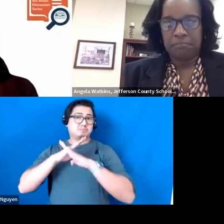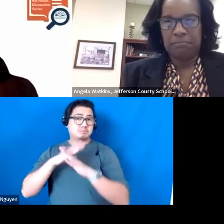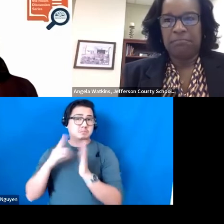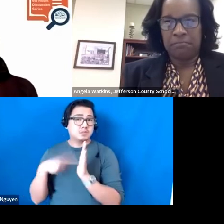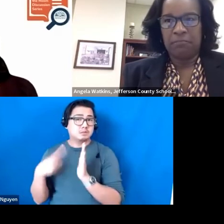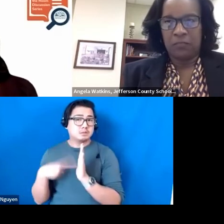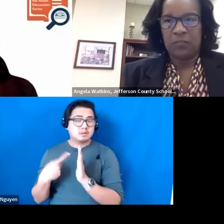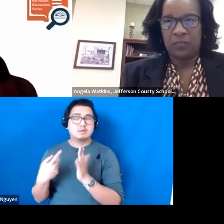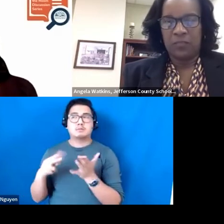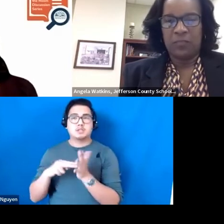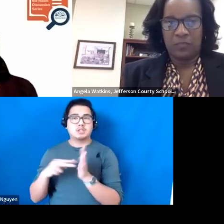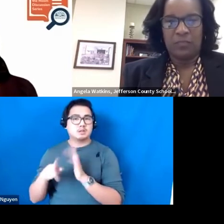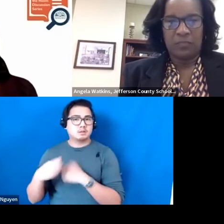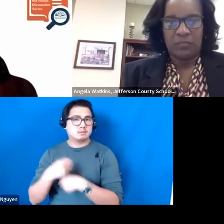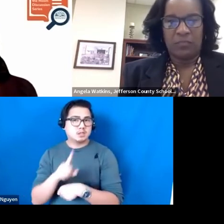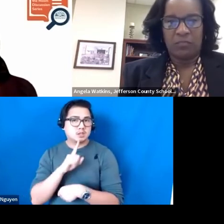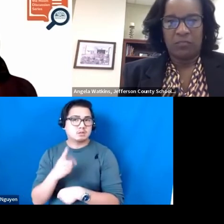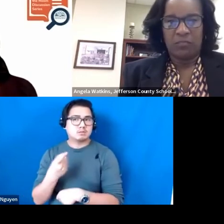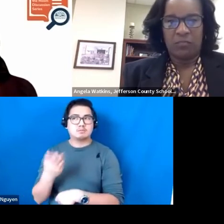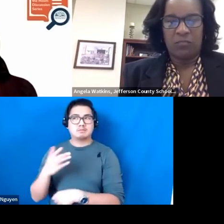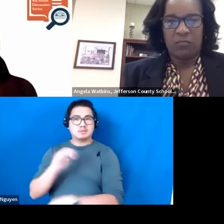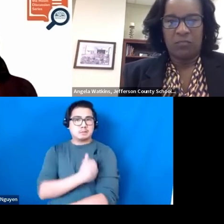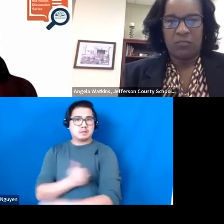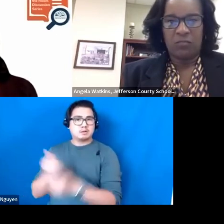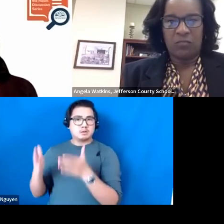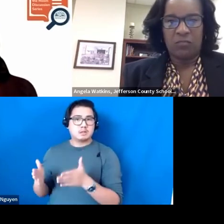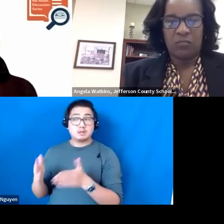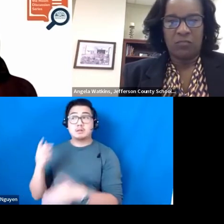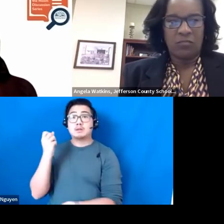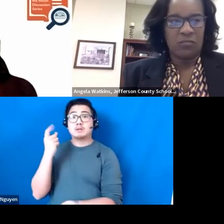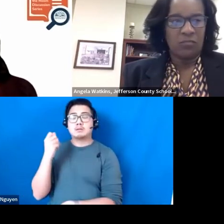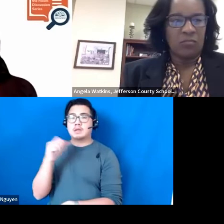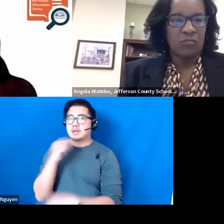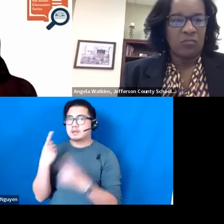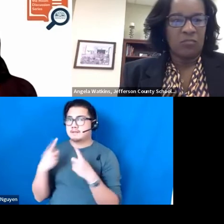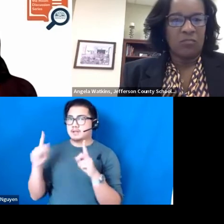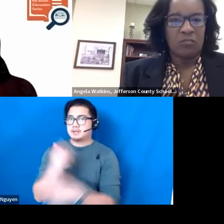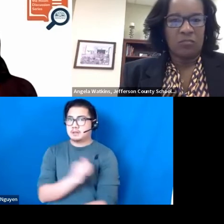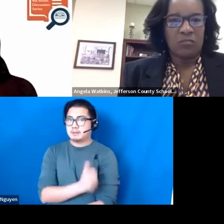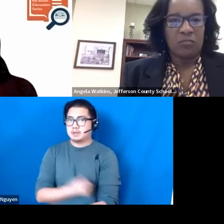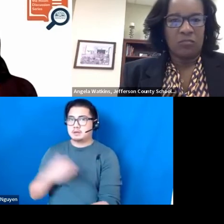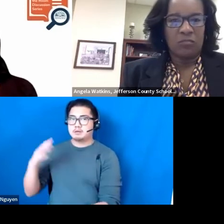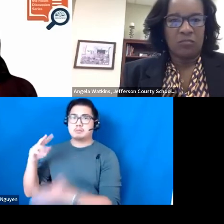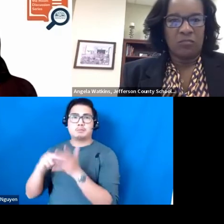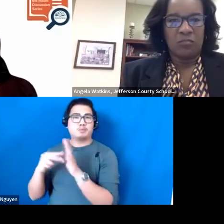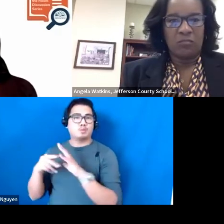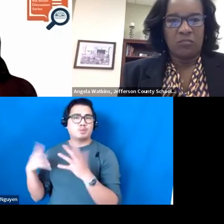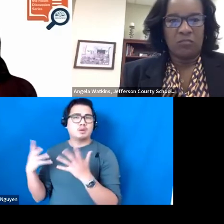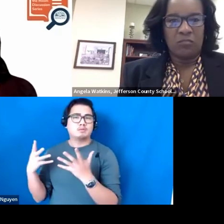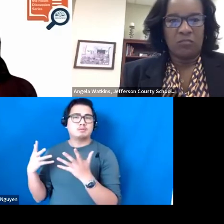have to make sure that your Administrator and when I say, "noneffective administration" I mean for whatever given situation.